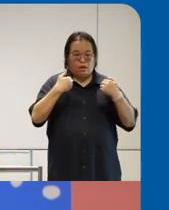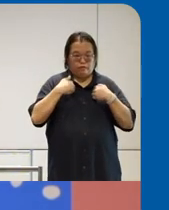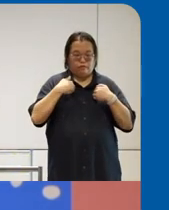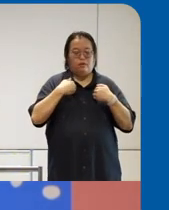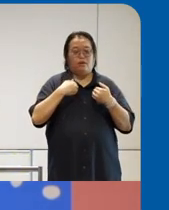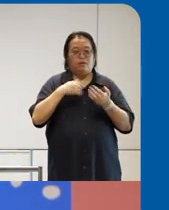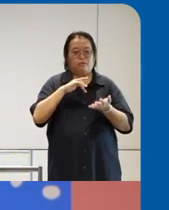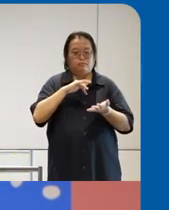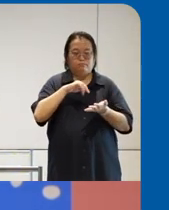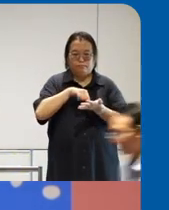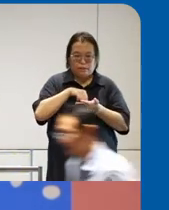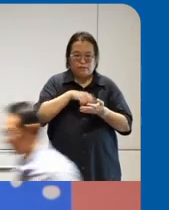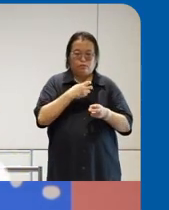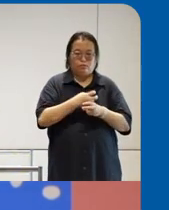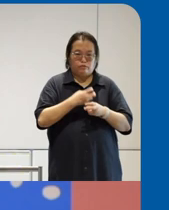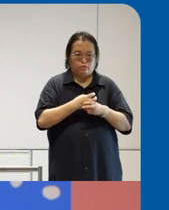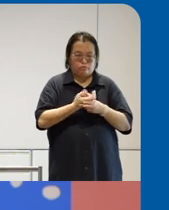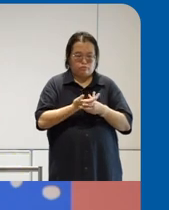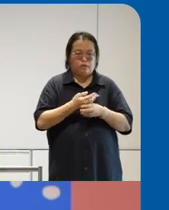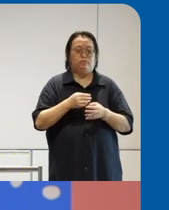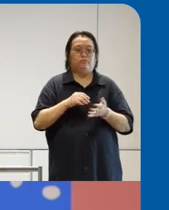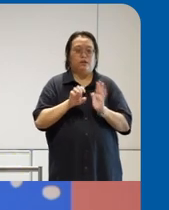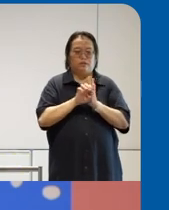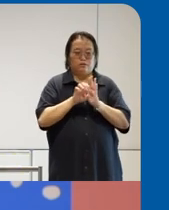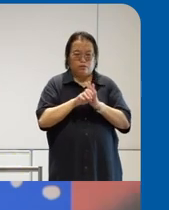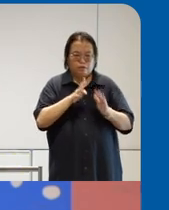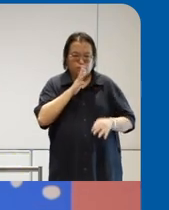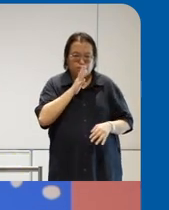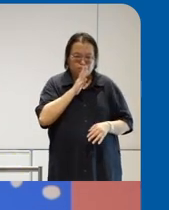and uh one of the things we do it's how can we white space and think about how can we leverage